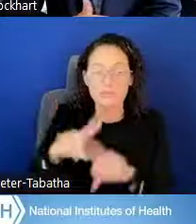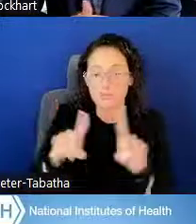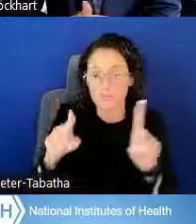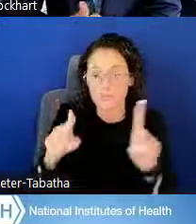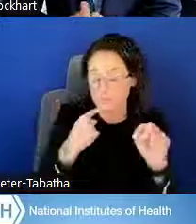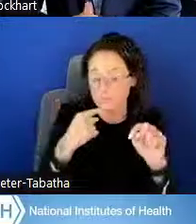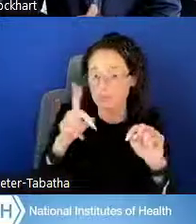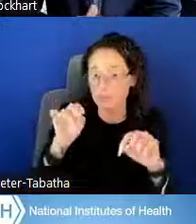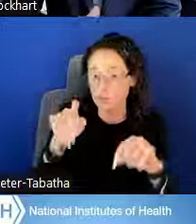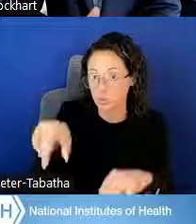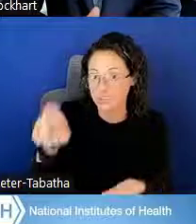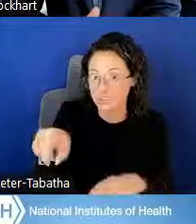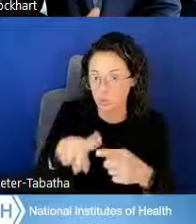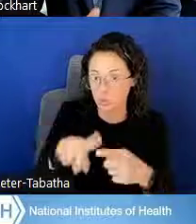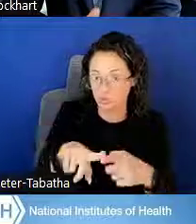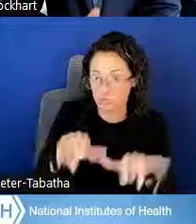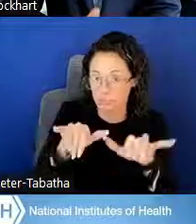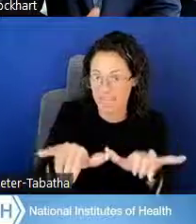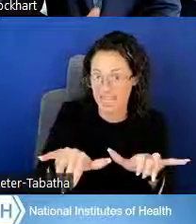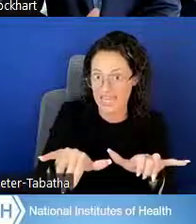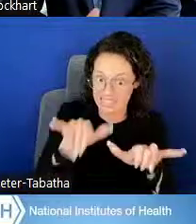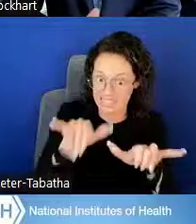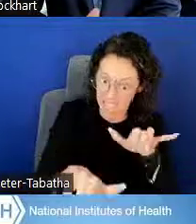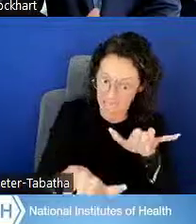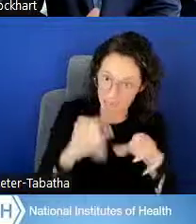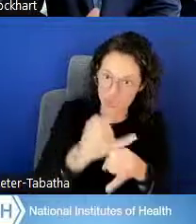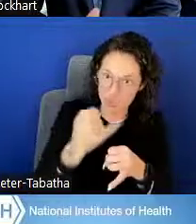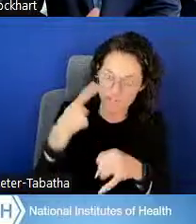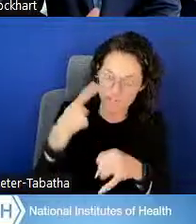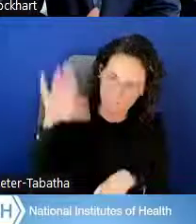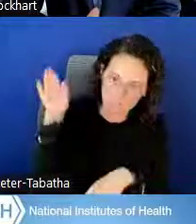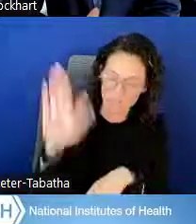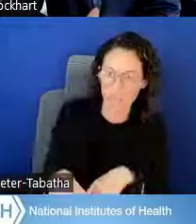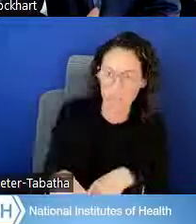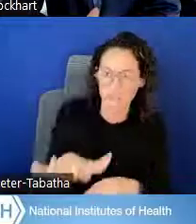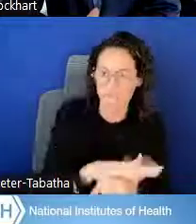"Do you need to remain at the same institution for the entire duration of your 2-year award?"